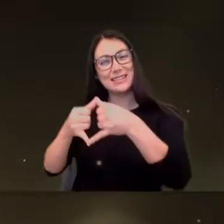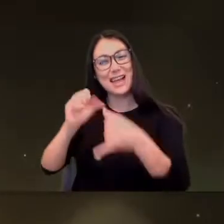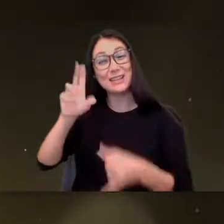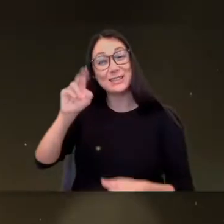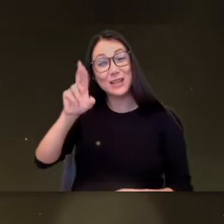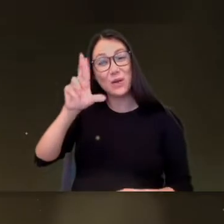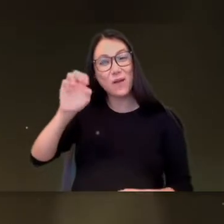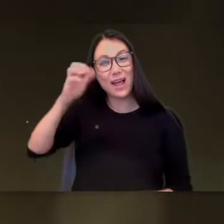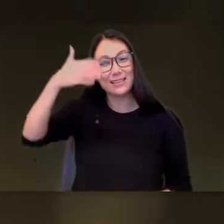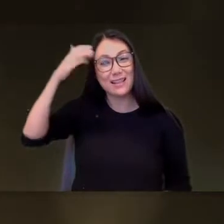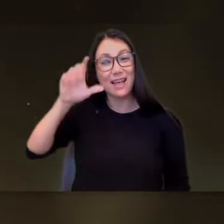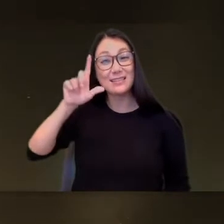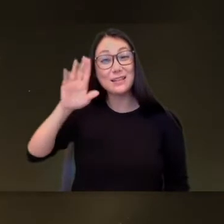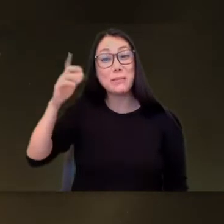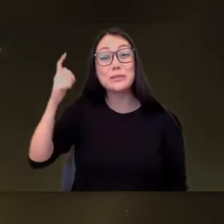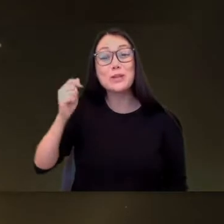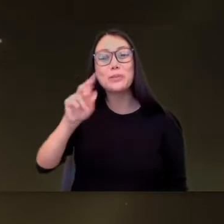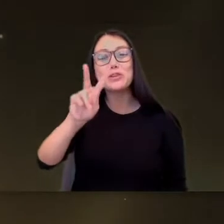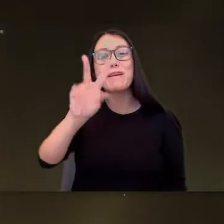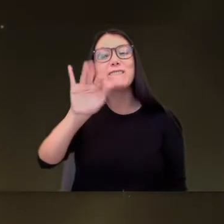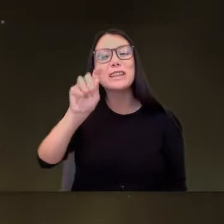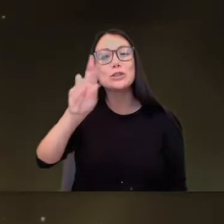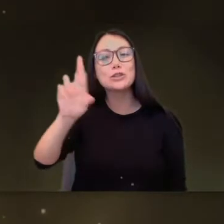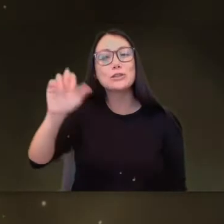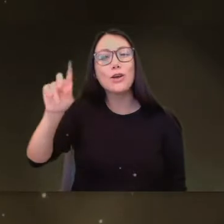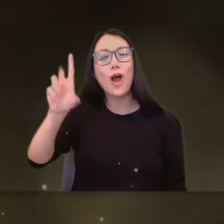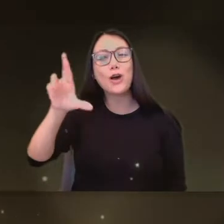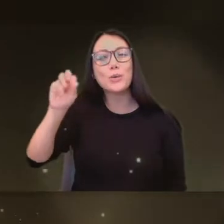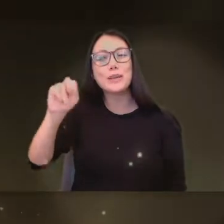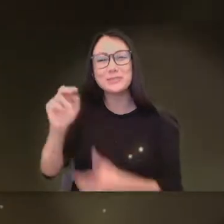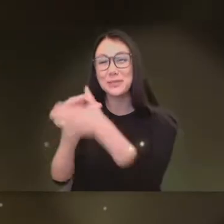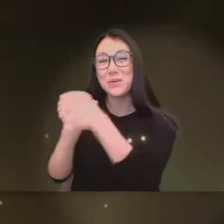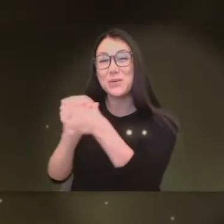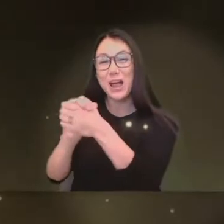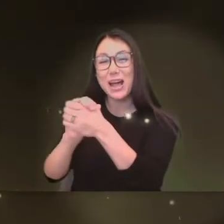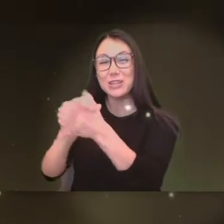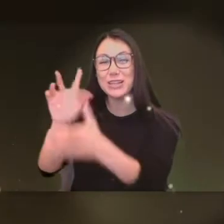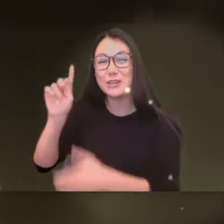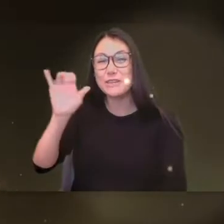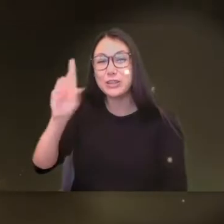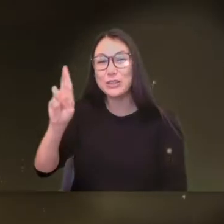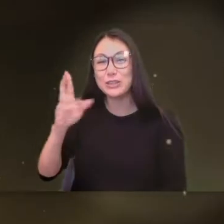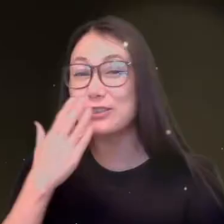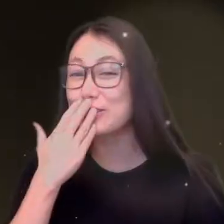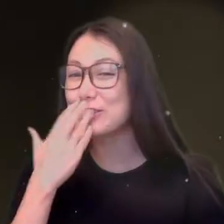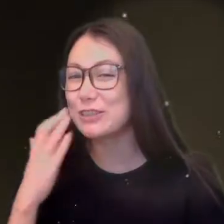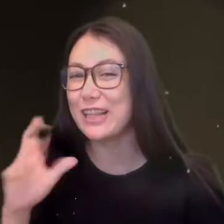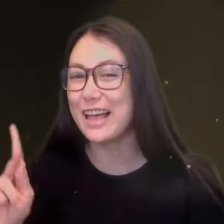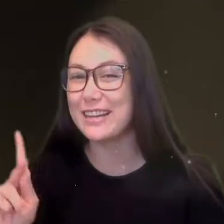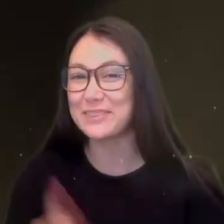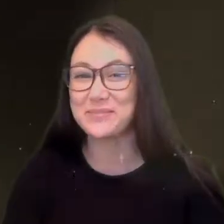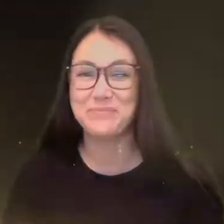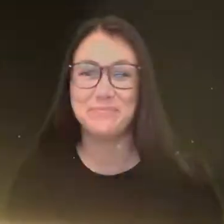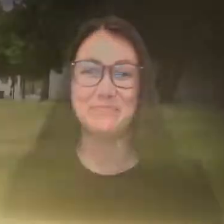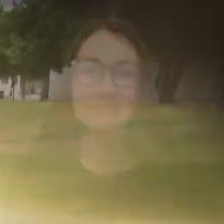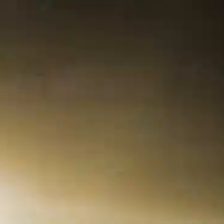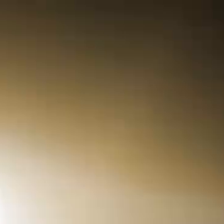THE SUNRISE LIONS CLUB SCHOLARSHIP TO VICTOR CALDERON CONGRATULATIONS VICTOR BEST OF LUCK!